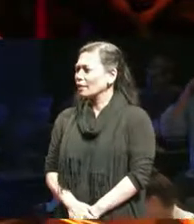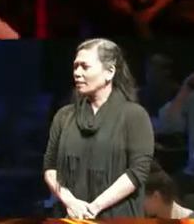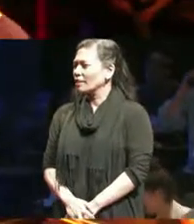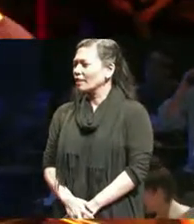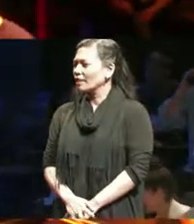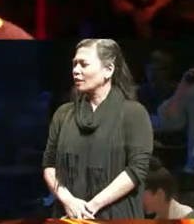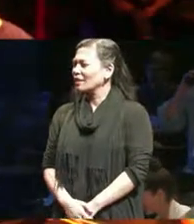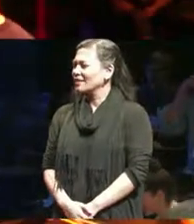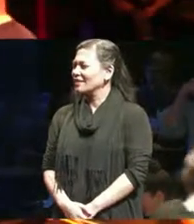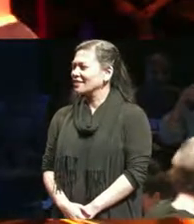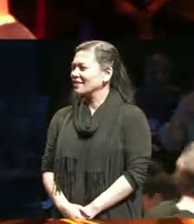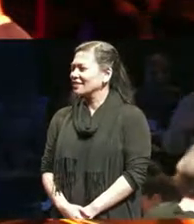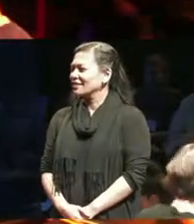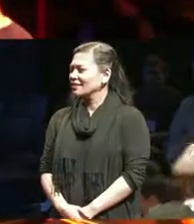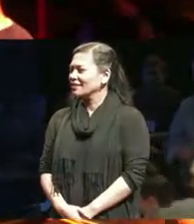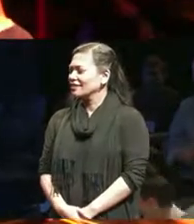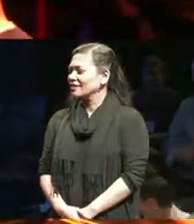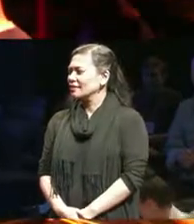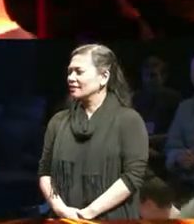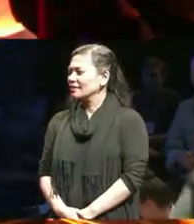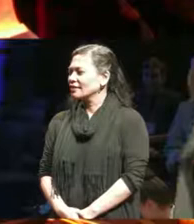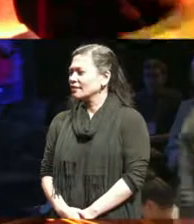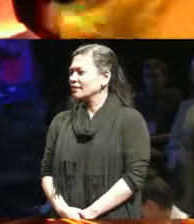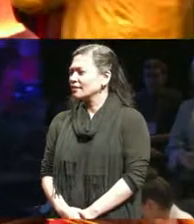Eliza in the conversation circle